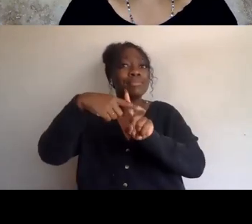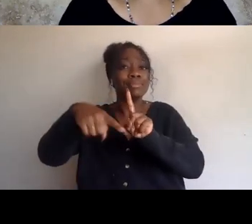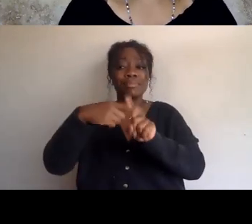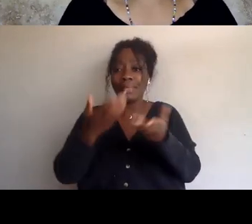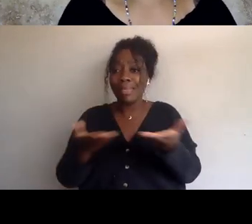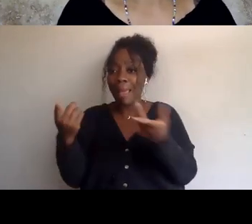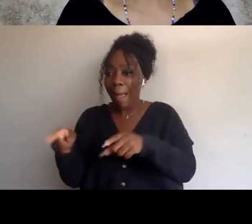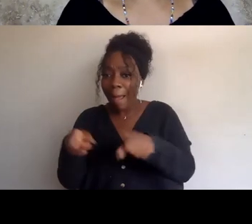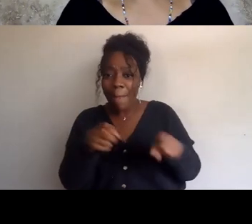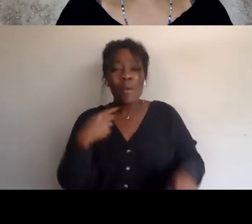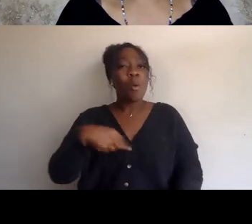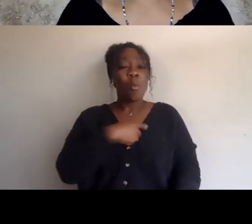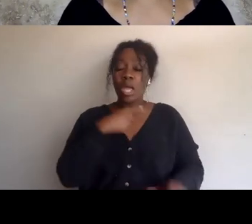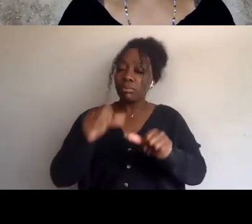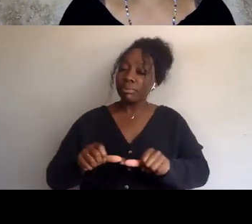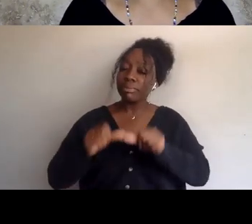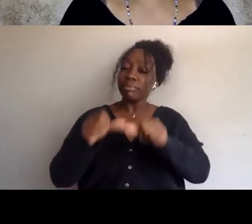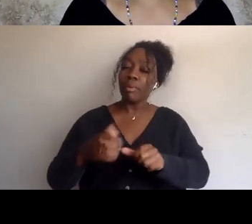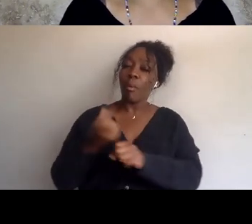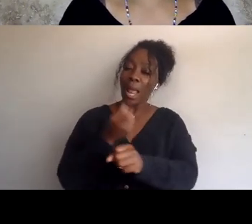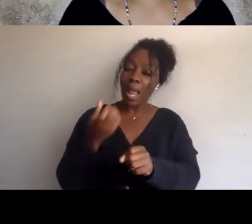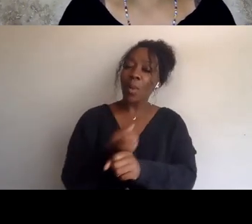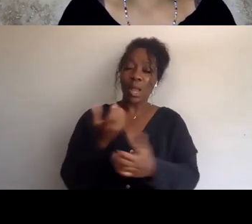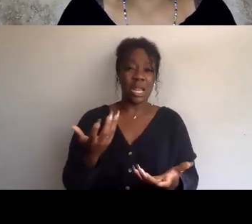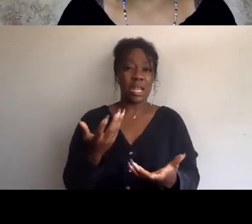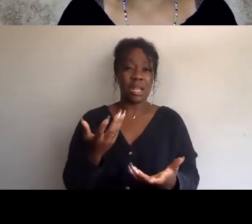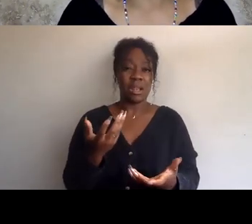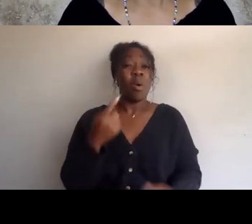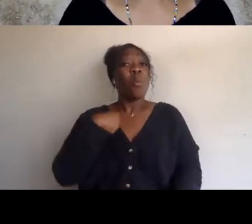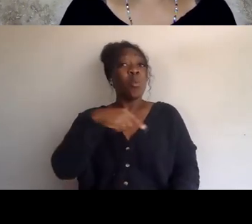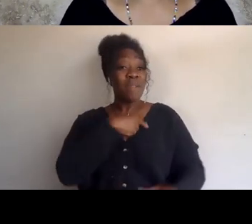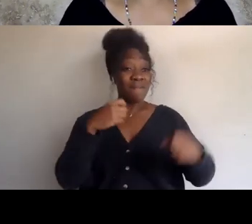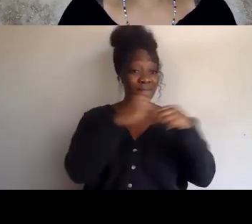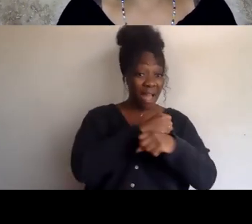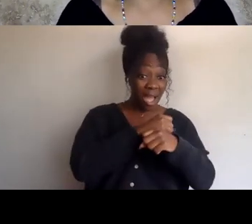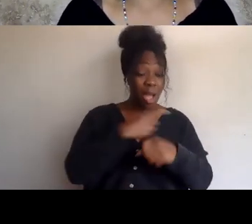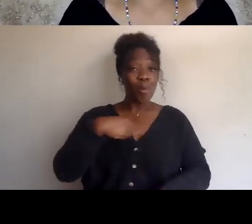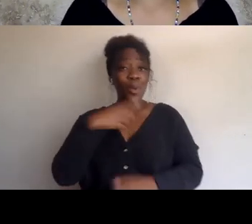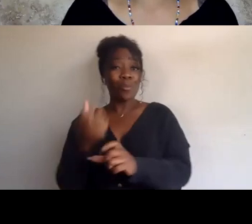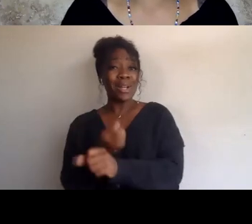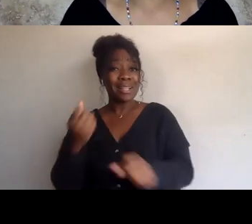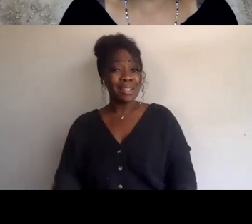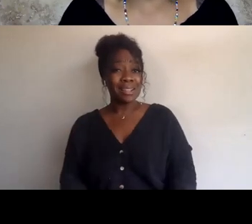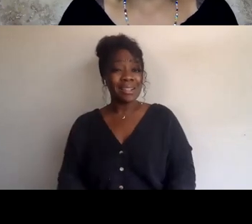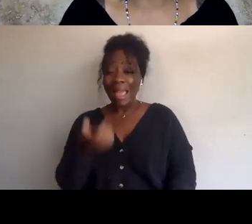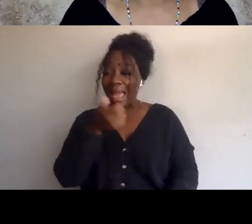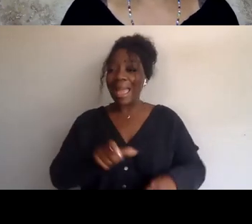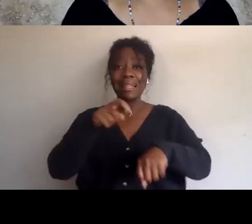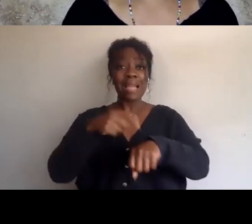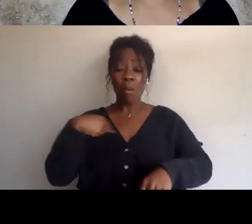and whenever chances when we fight, we win, whenever we fight, whenever we build, whenever we struggle, we win,